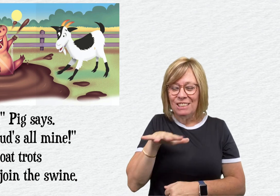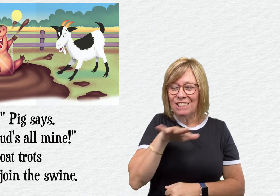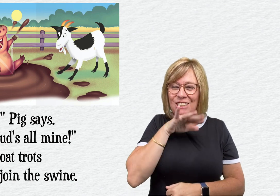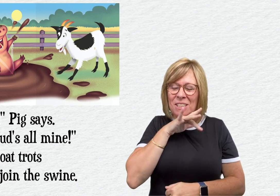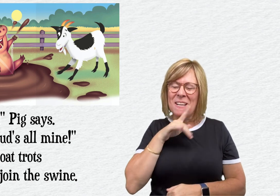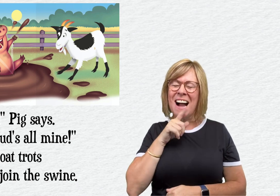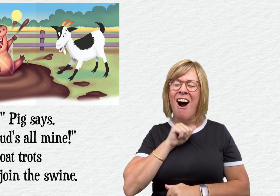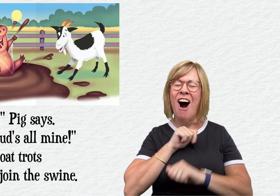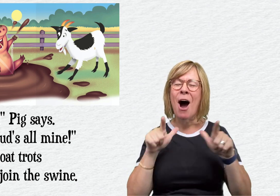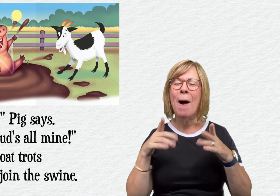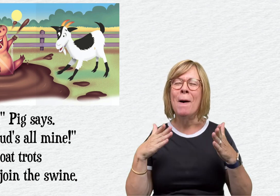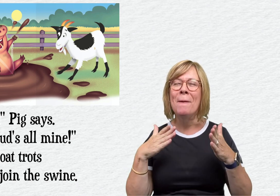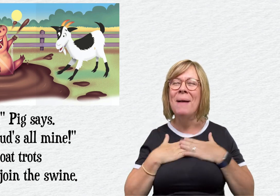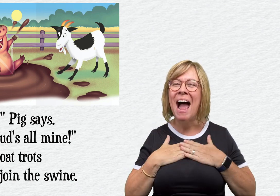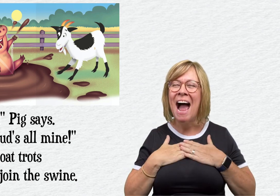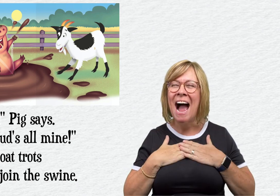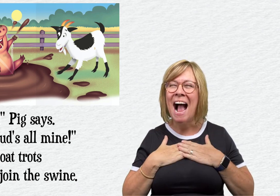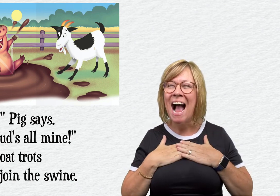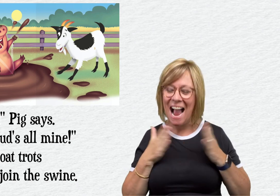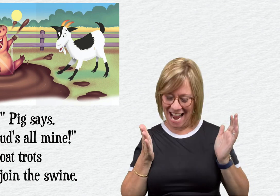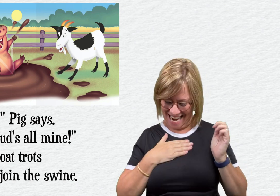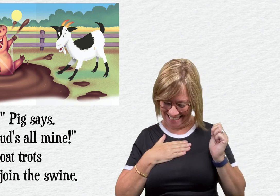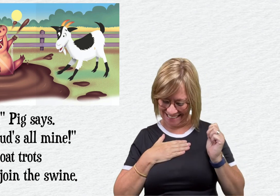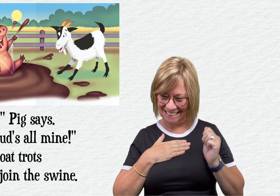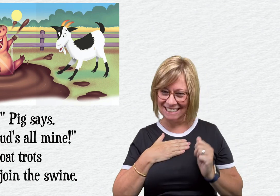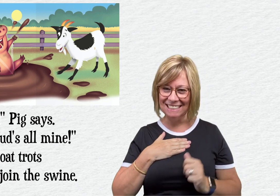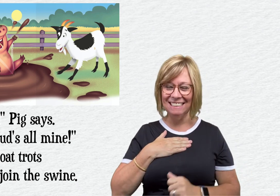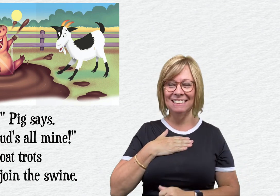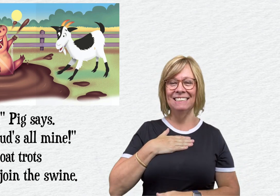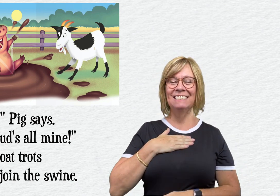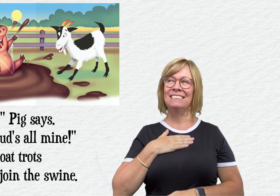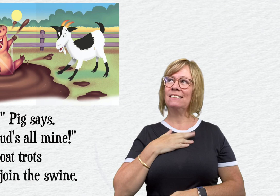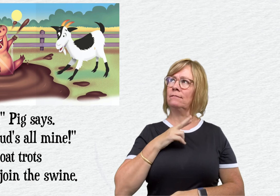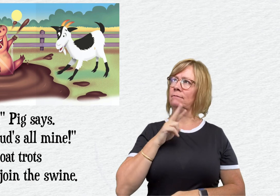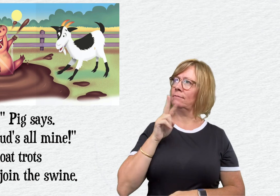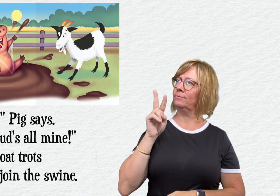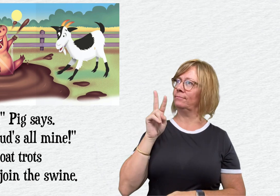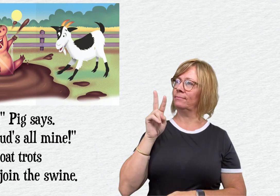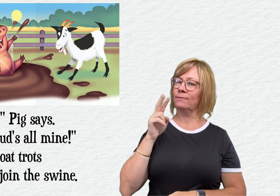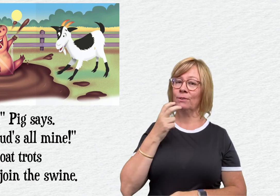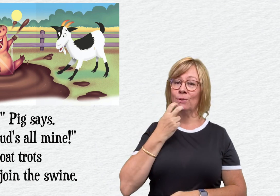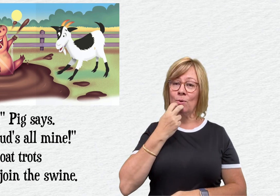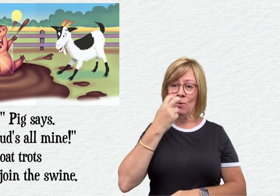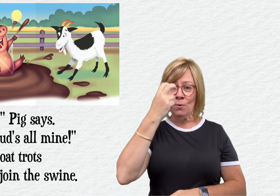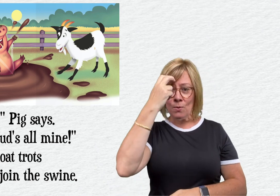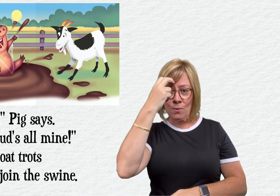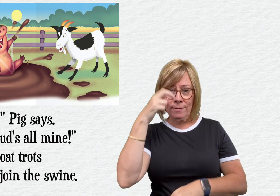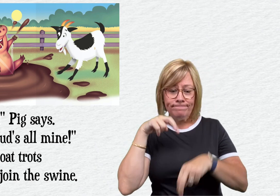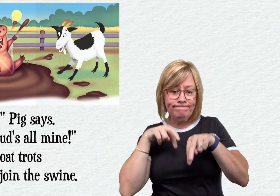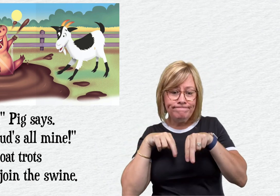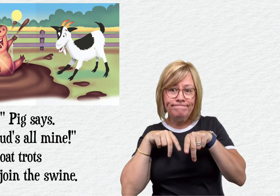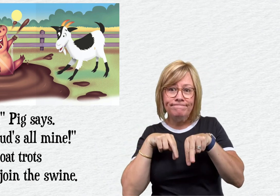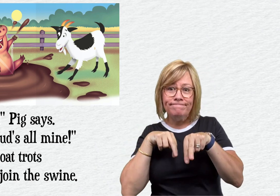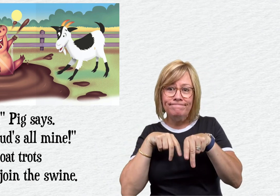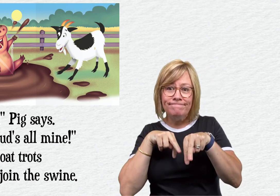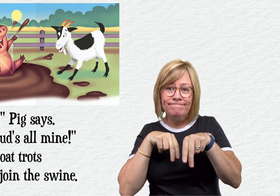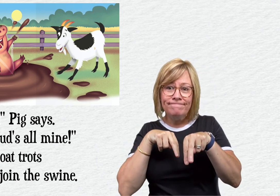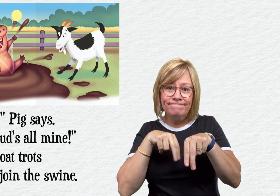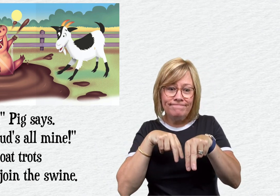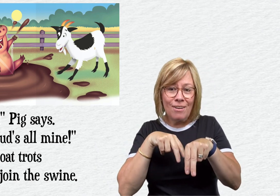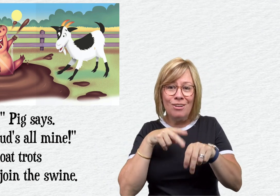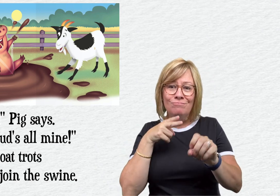"The mud's all mine!" Then Goat trots over